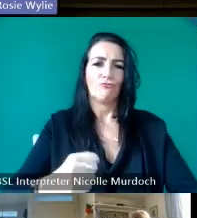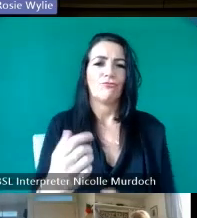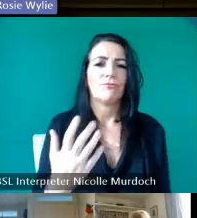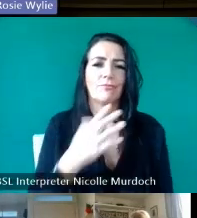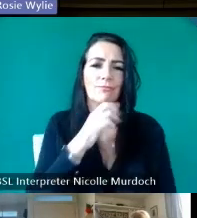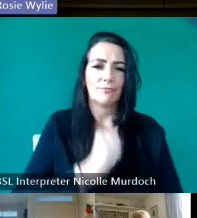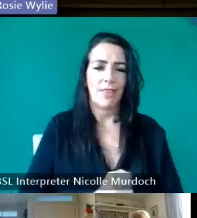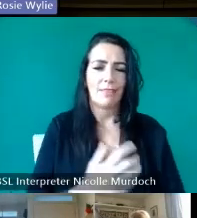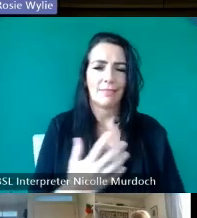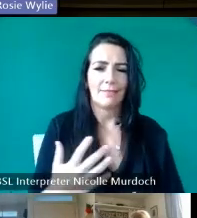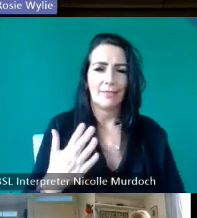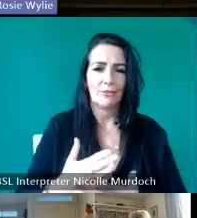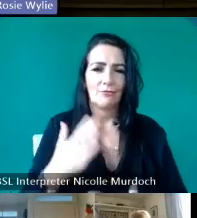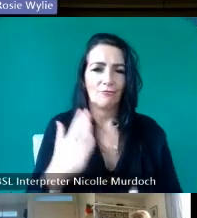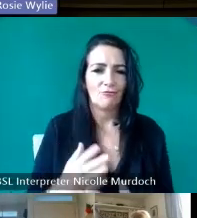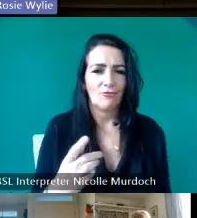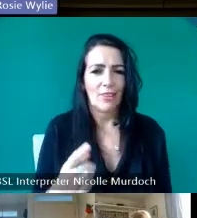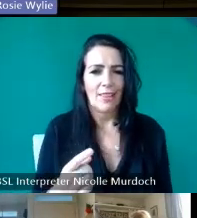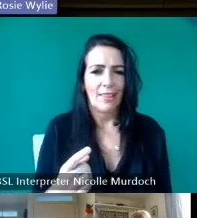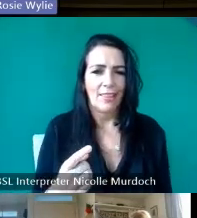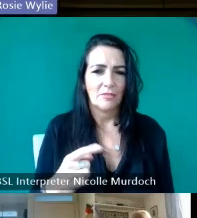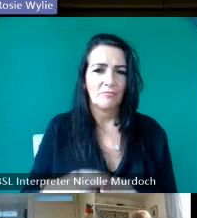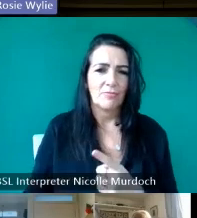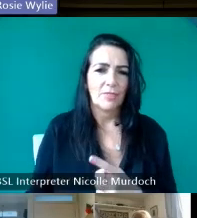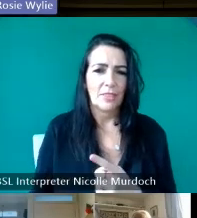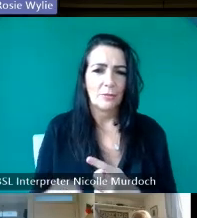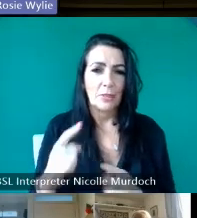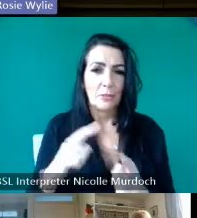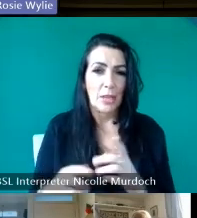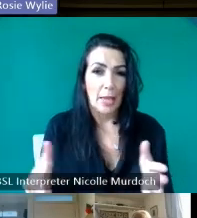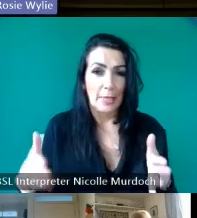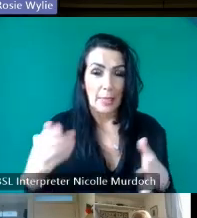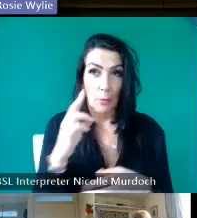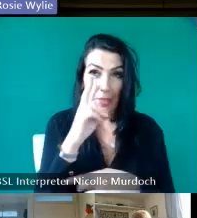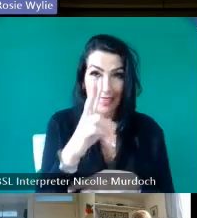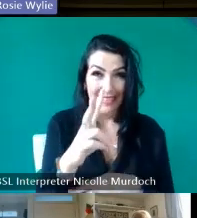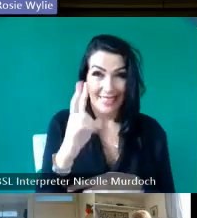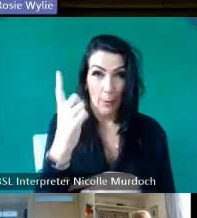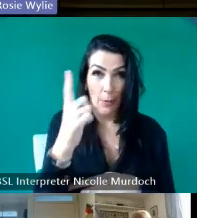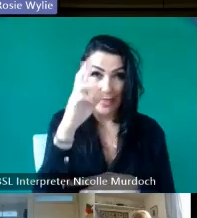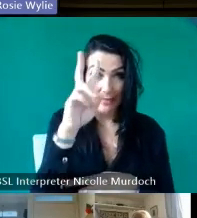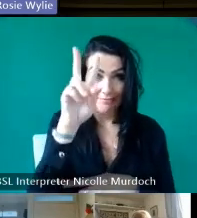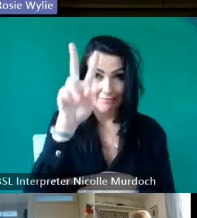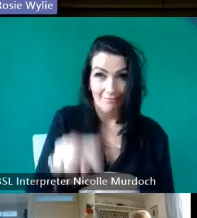get a very large Pony on board a very small boat at Glen Pier on Lookers were critic amazed at the